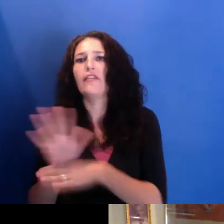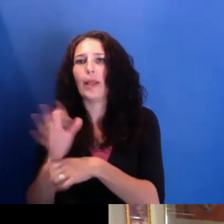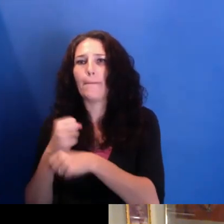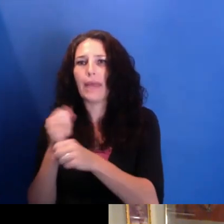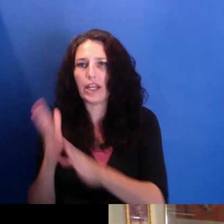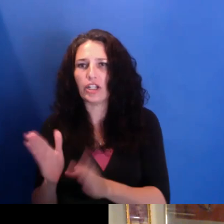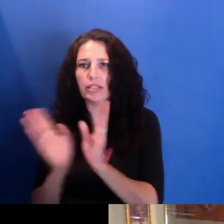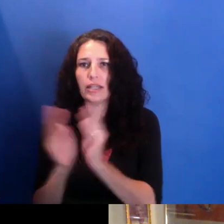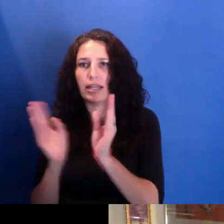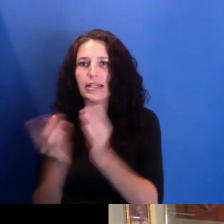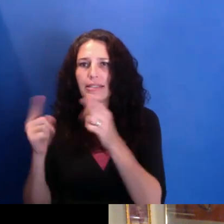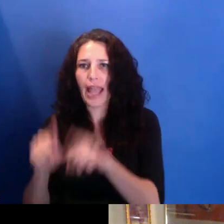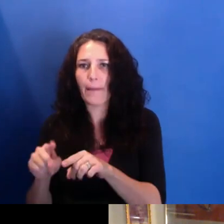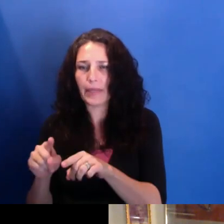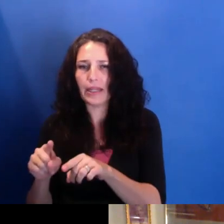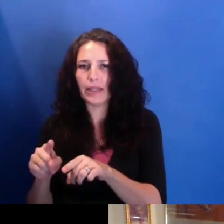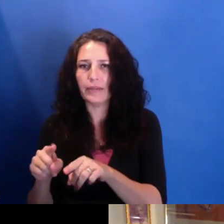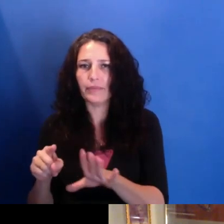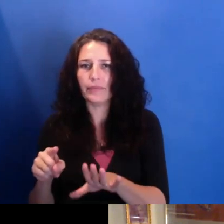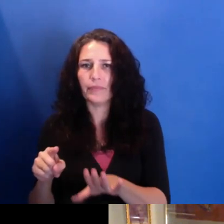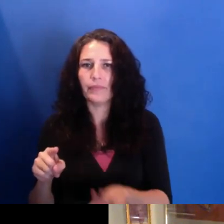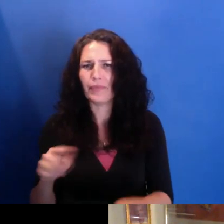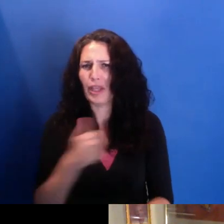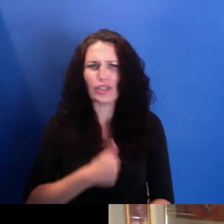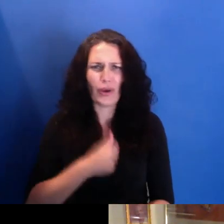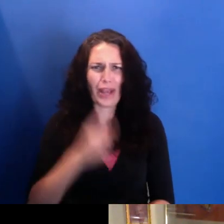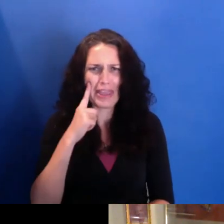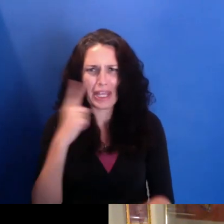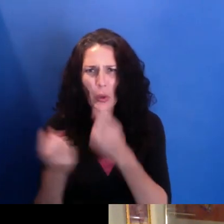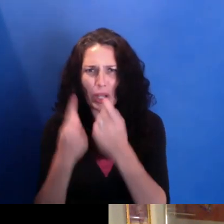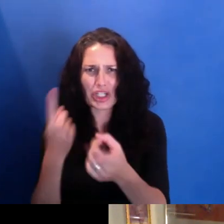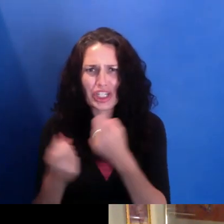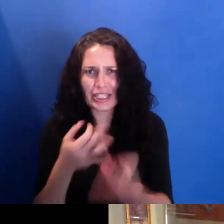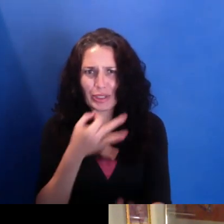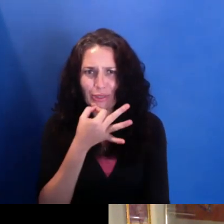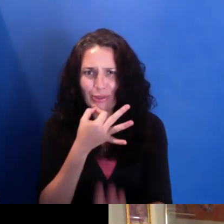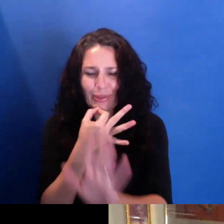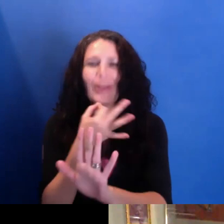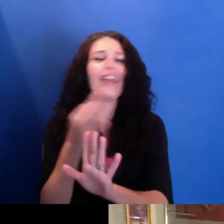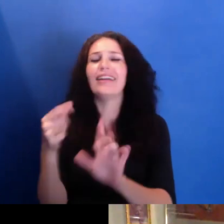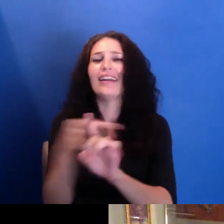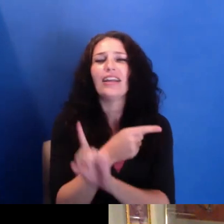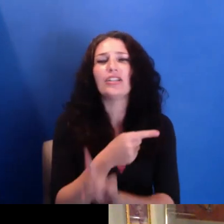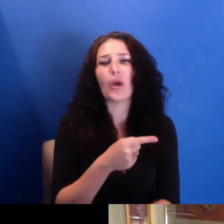There's a comment, but I think the questions are coming soon. But, yeah, so are Black Women's Film Conference going on right now virtually.